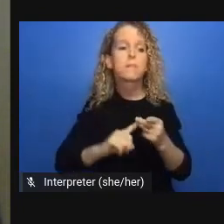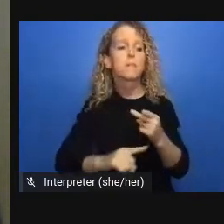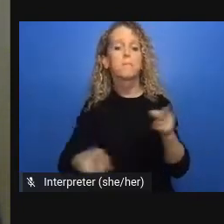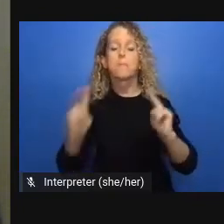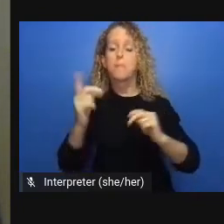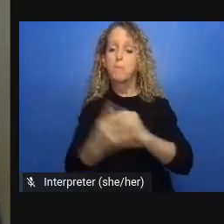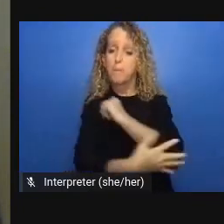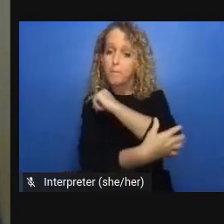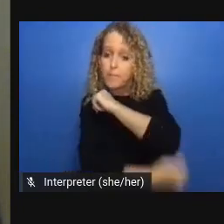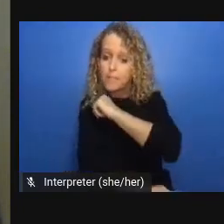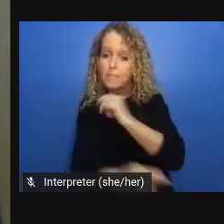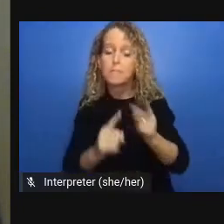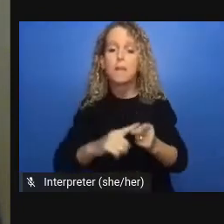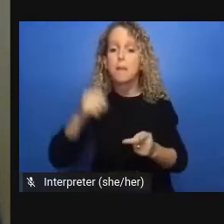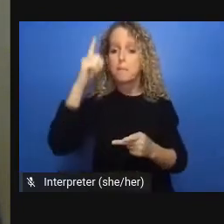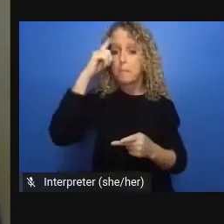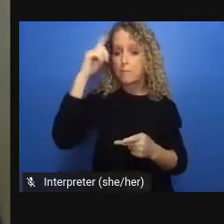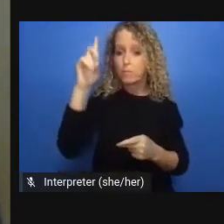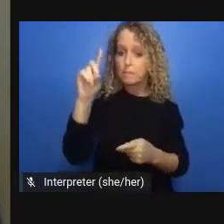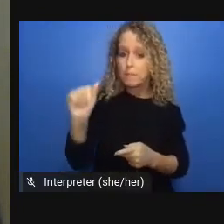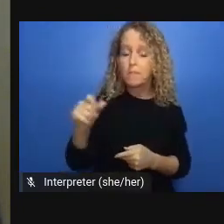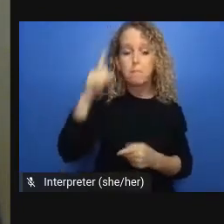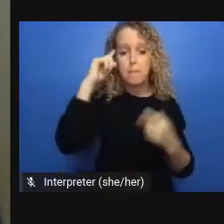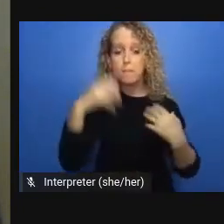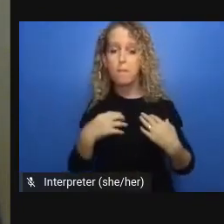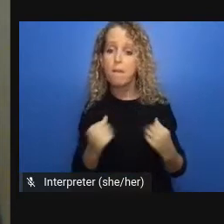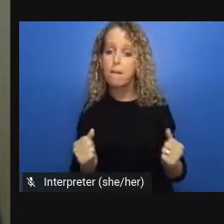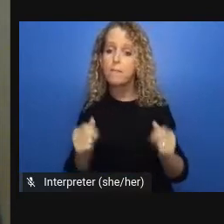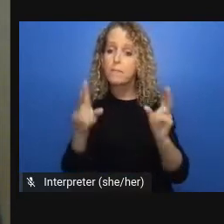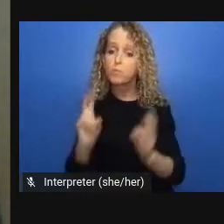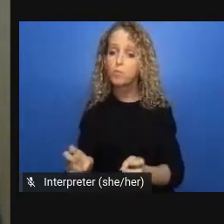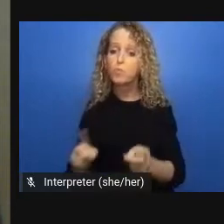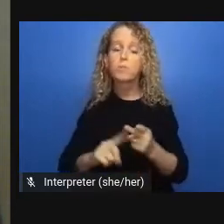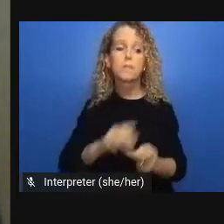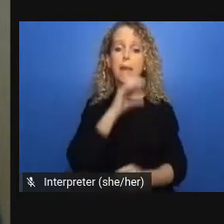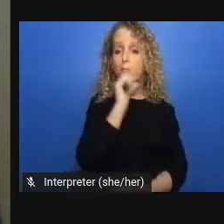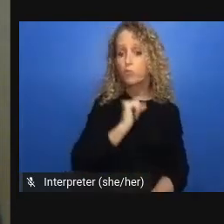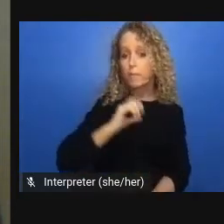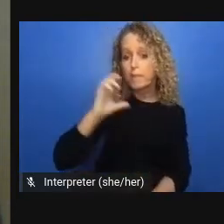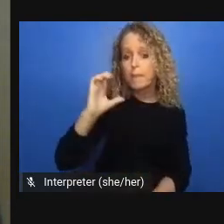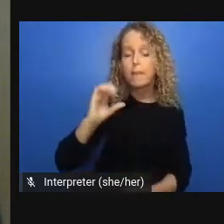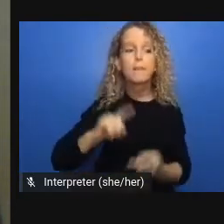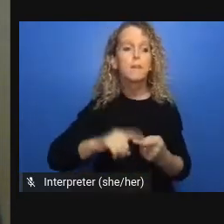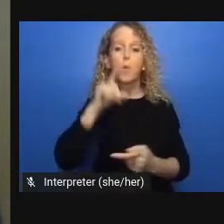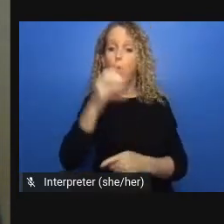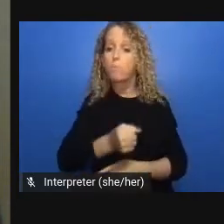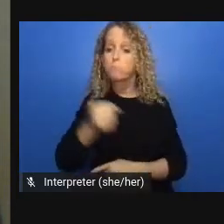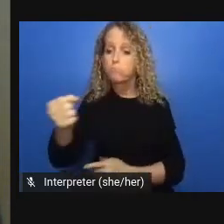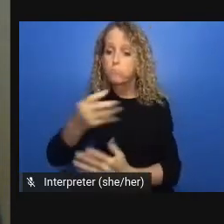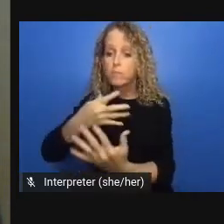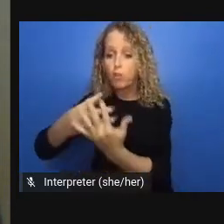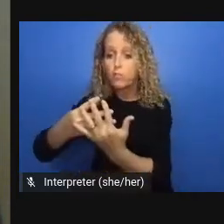technology they had the internet access they had the skills and the cognitive capacity to engage